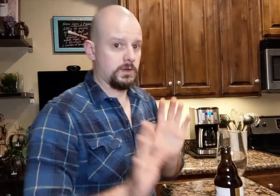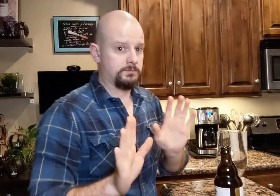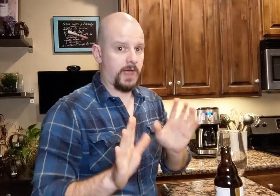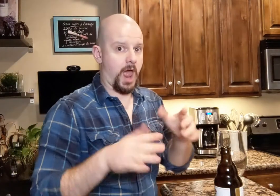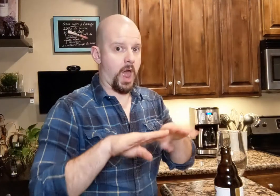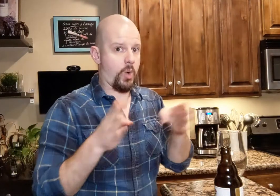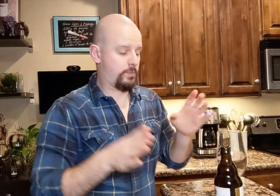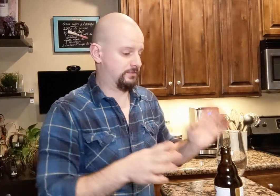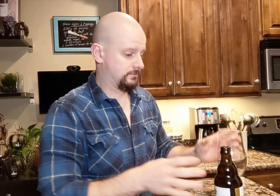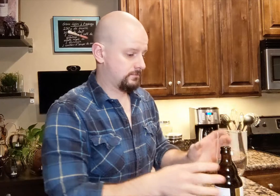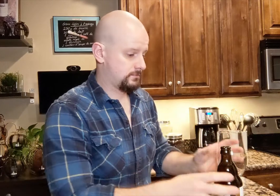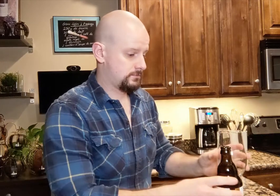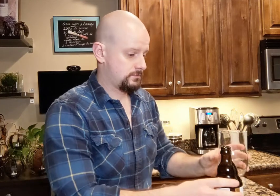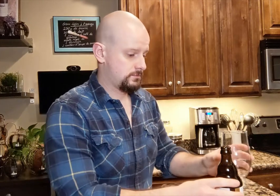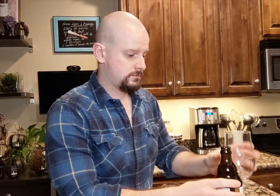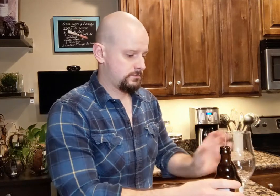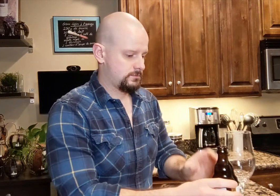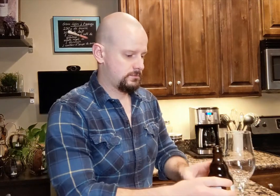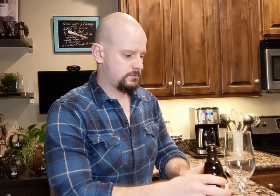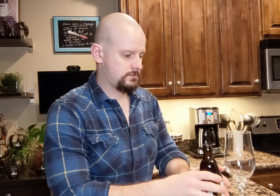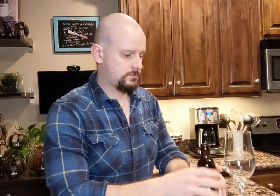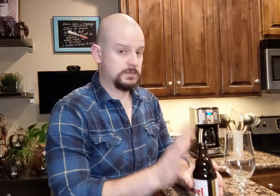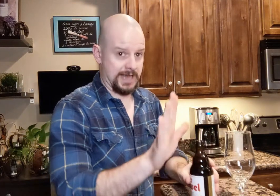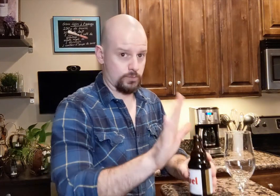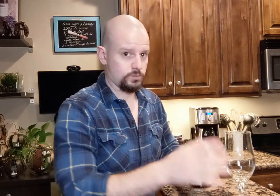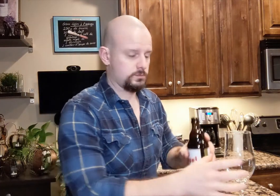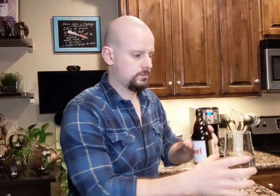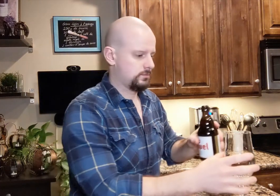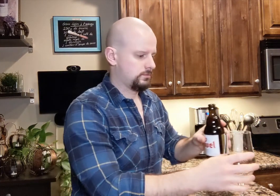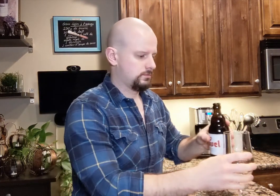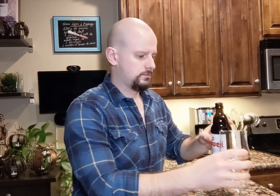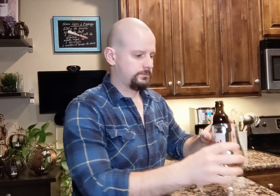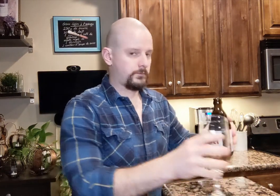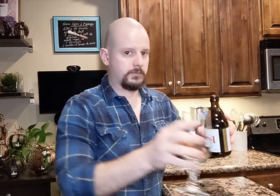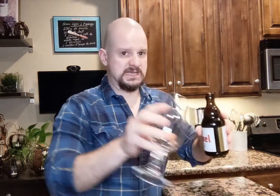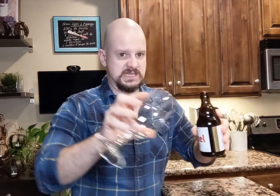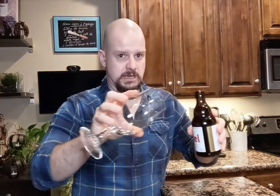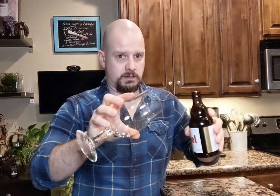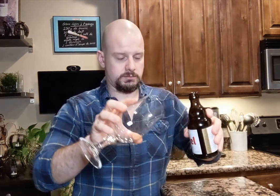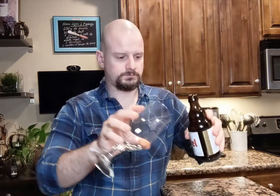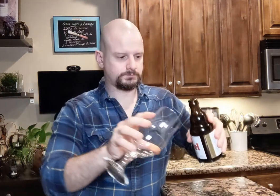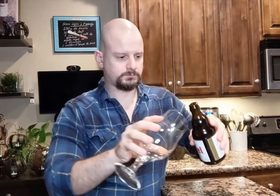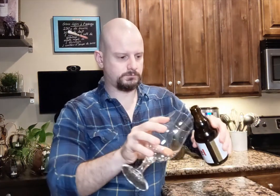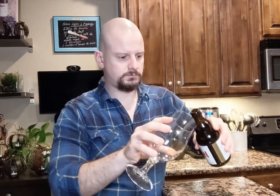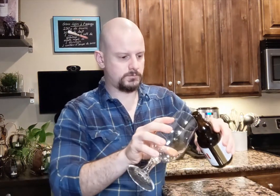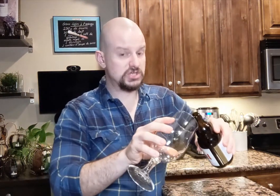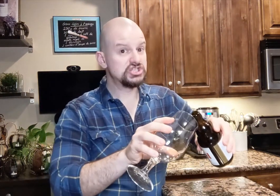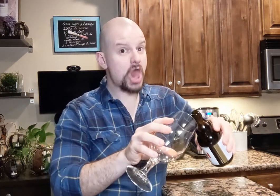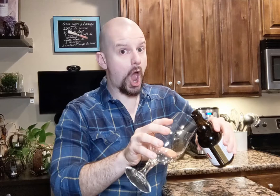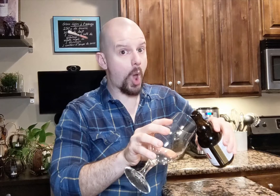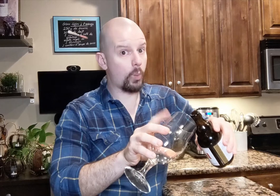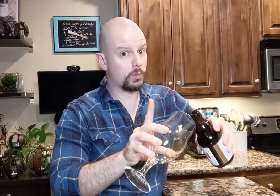I opened it. Now... Tilt it. Slow!